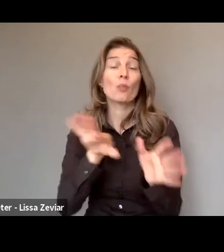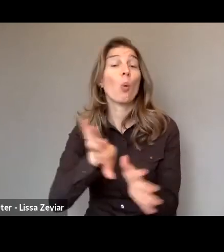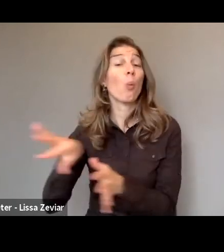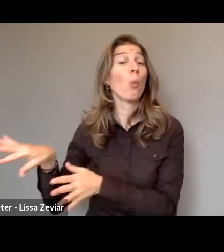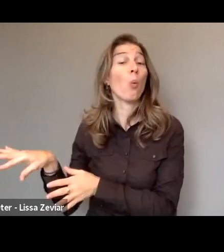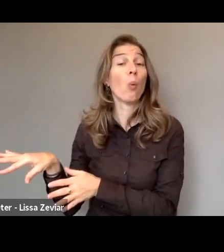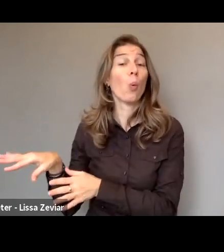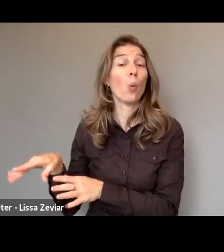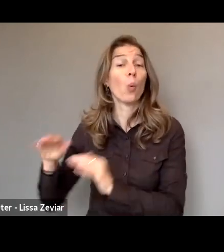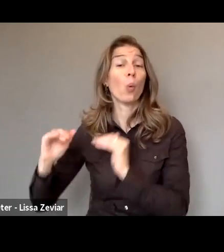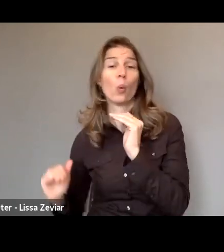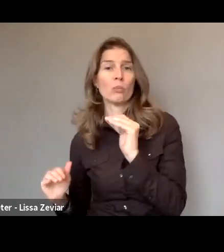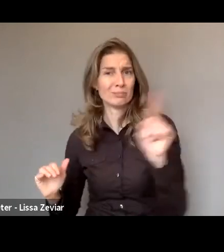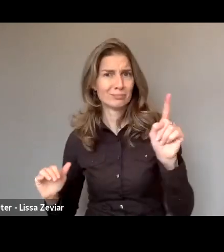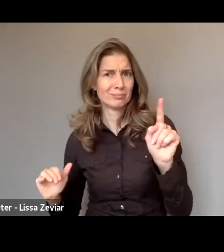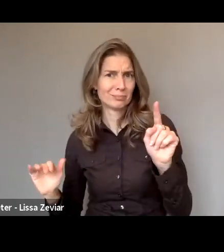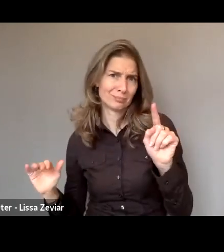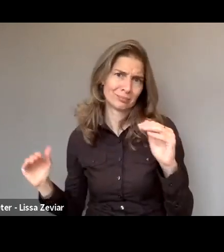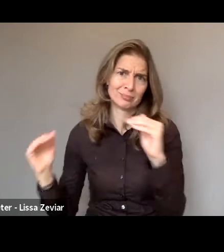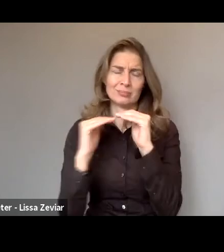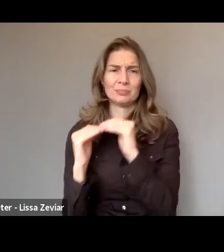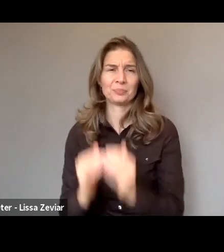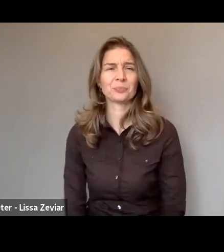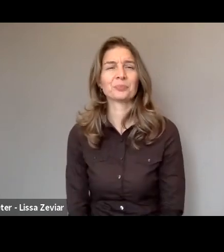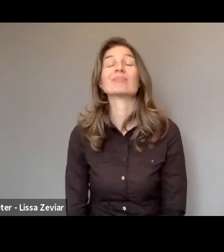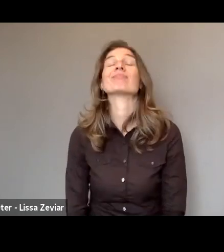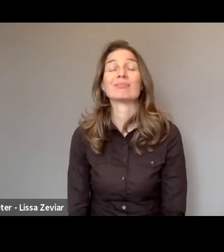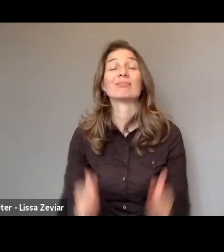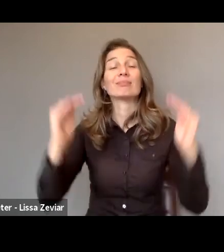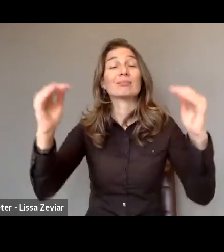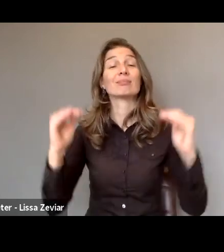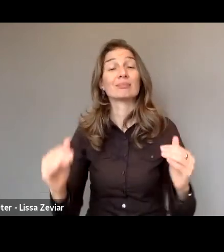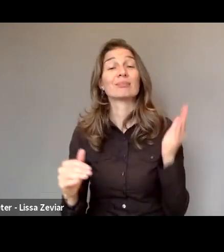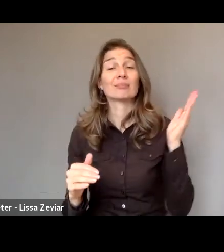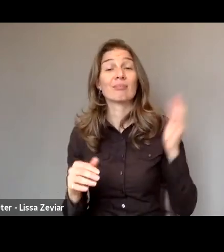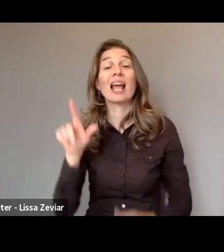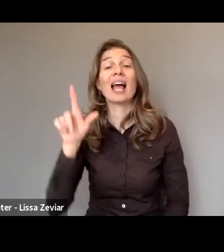As Lesia said earlier, we also believe that the necessity